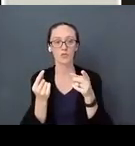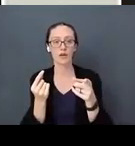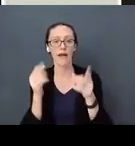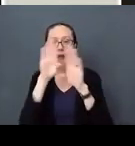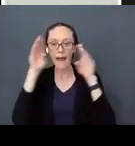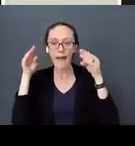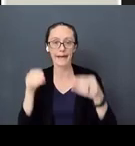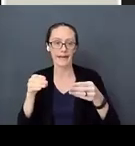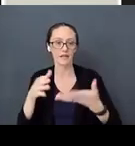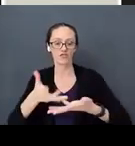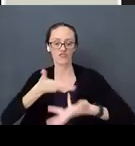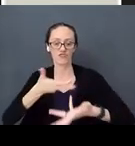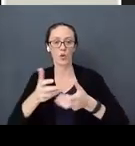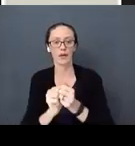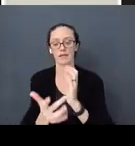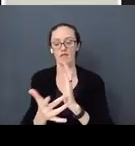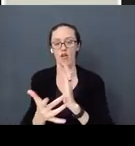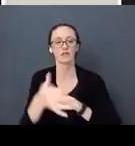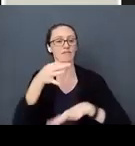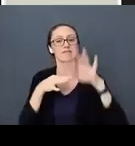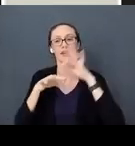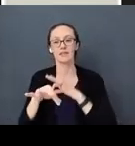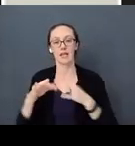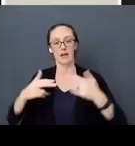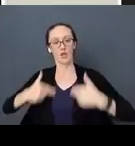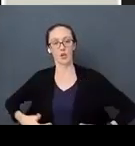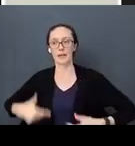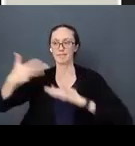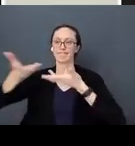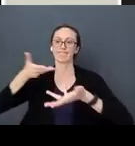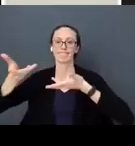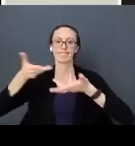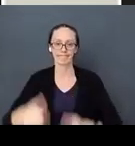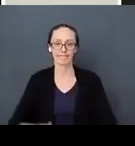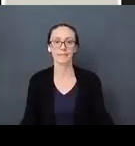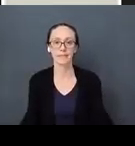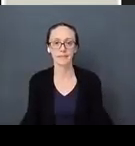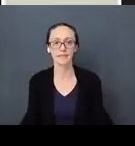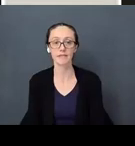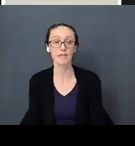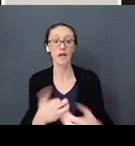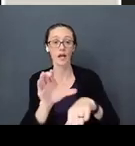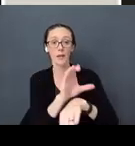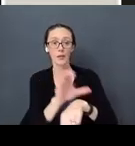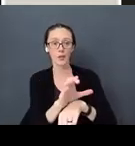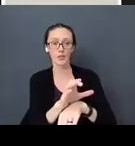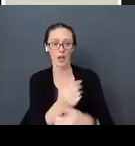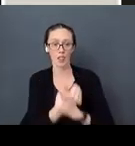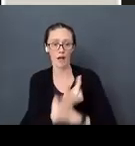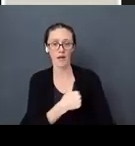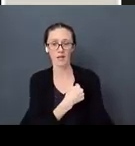technology instead of engaging with people. Computers don’t love us. Phones don’t’ love us.